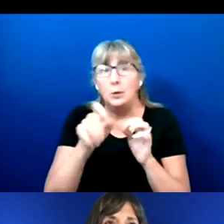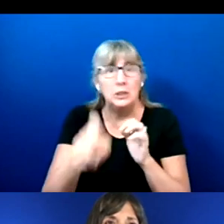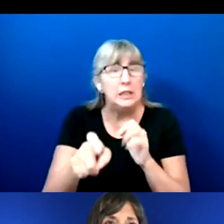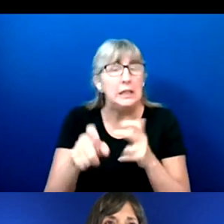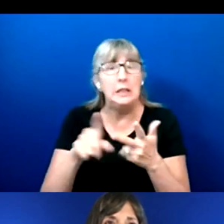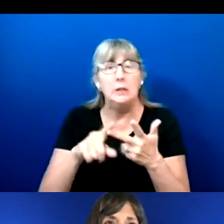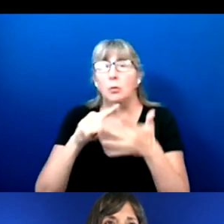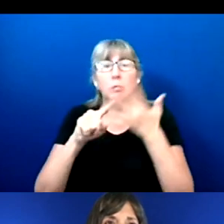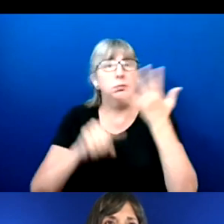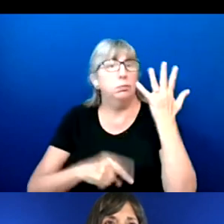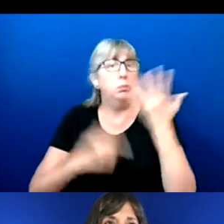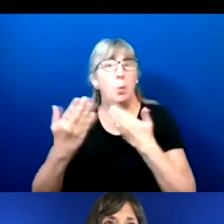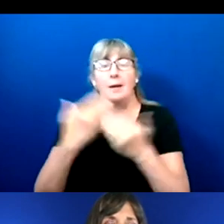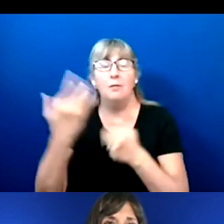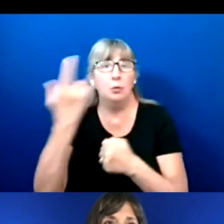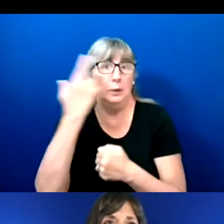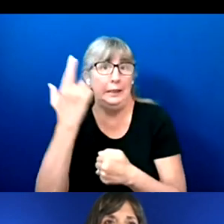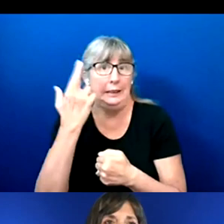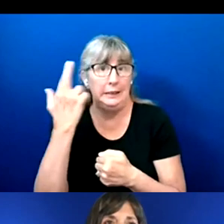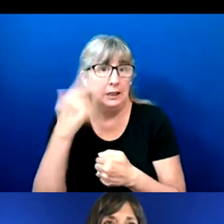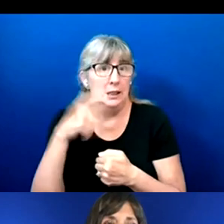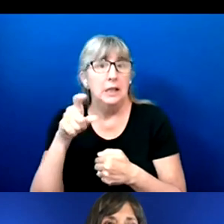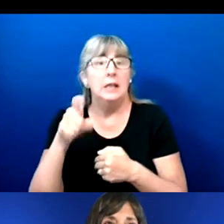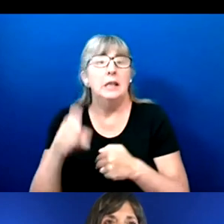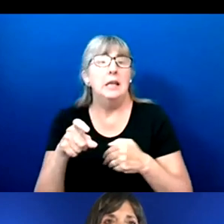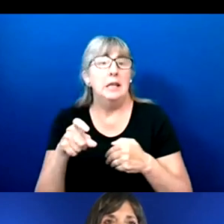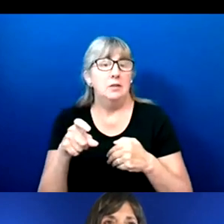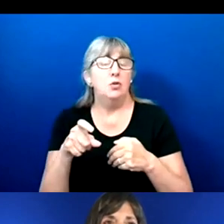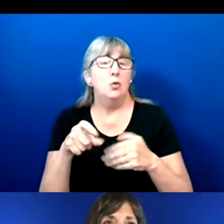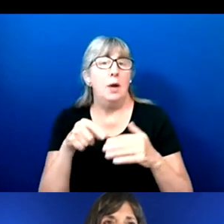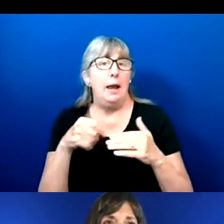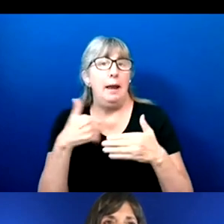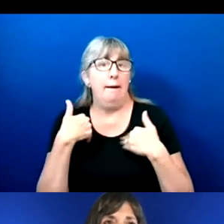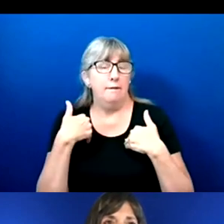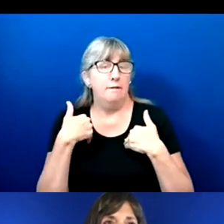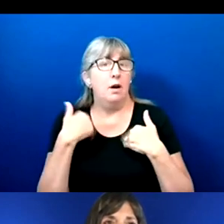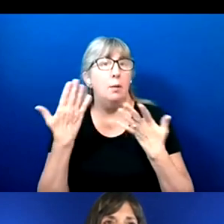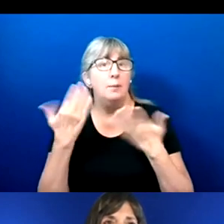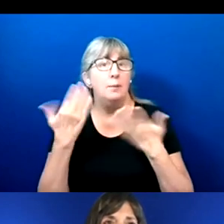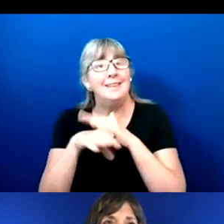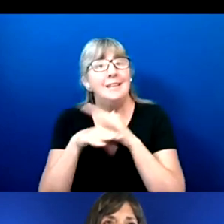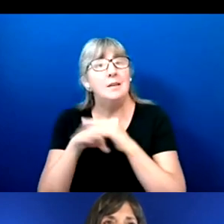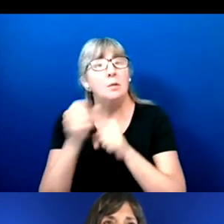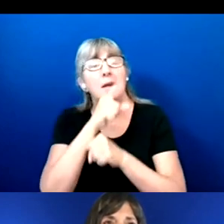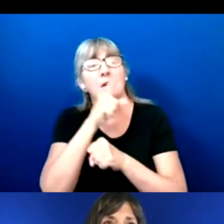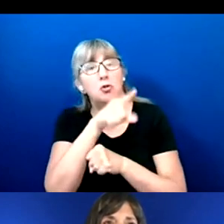reason, you know, needs to have some assistance in making sure they're able to cast their